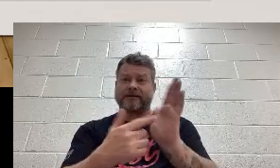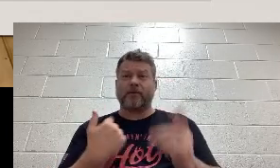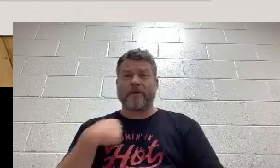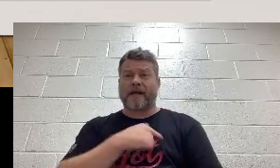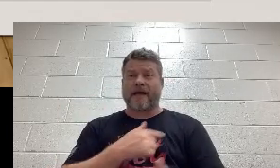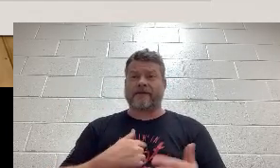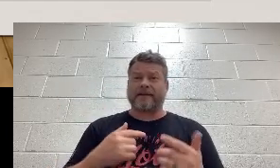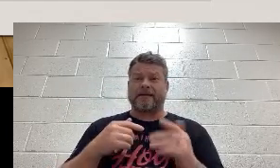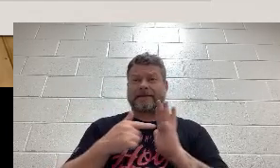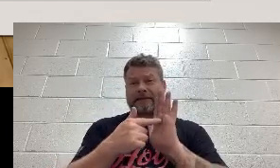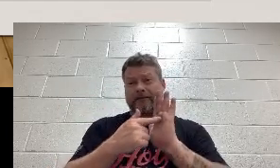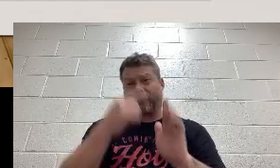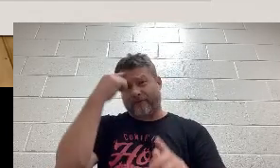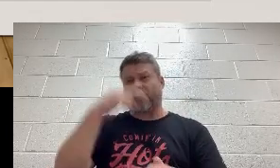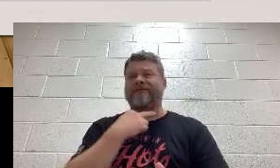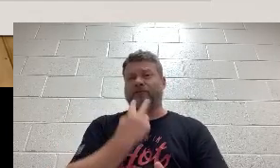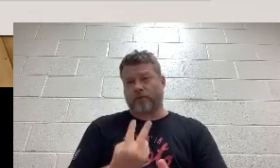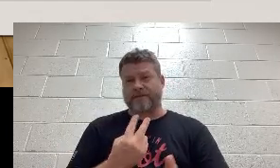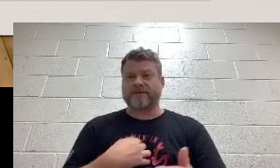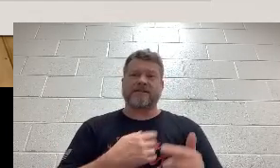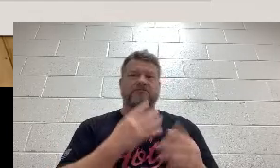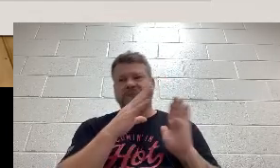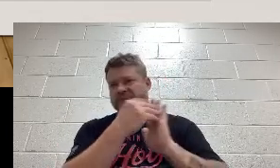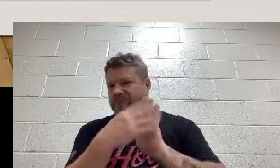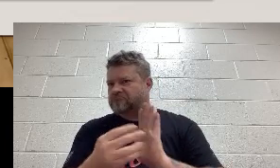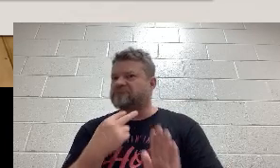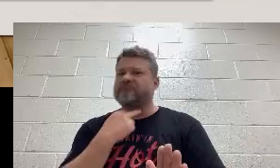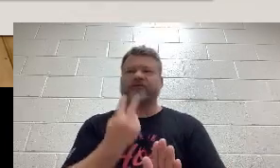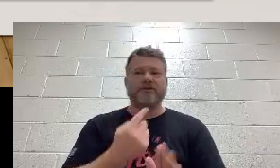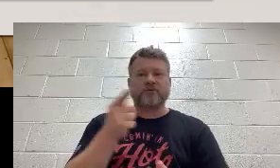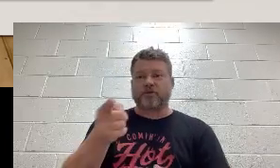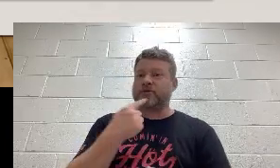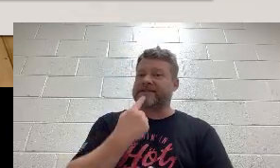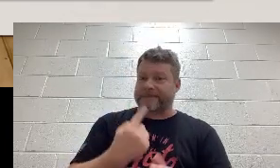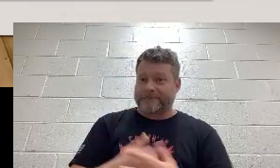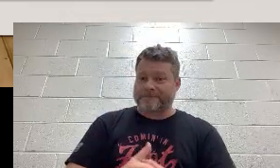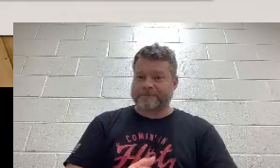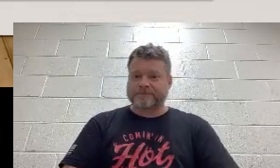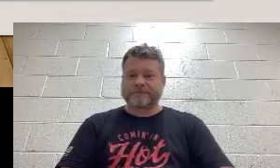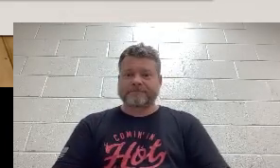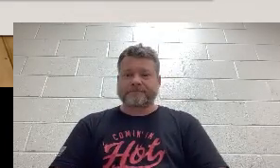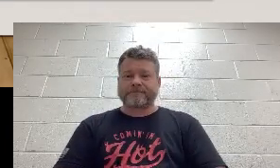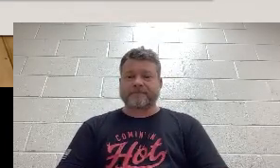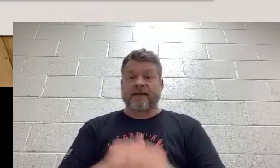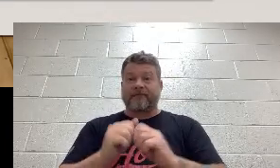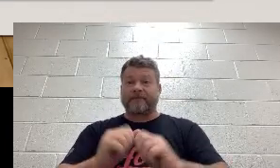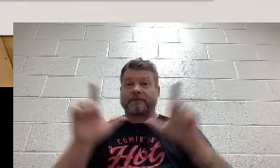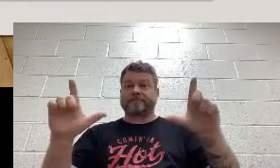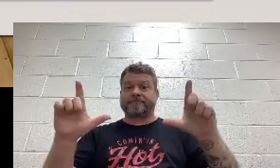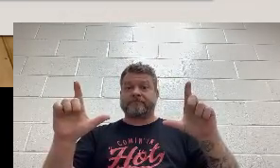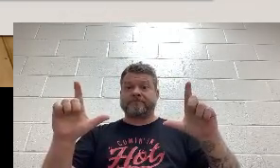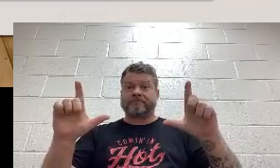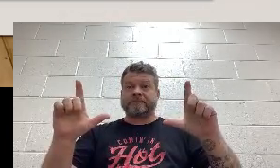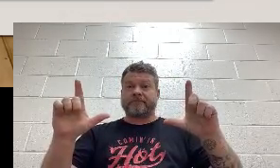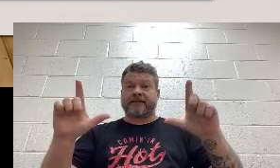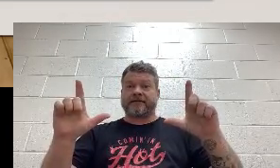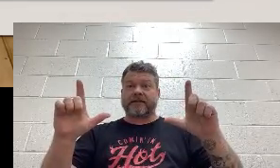is an example of voice-over reading text. This is an example of magnification. I've magnified